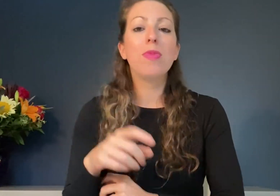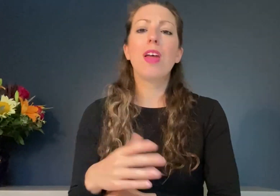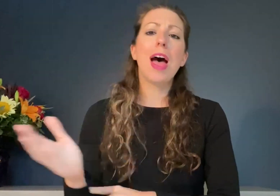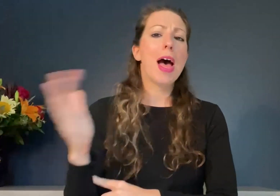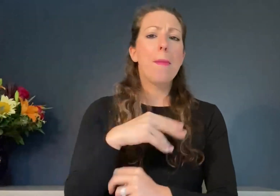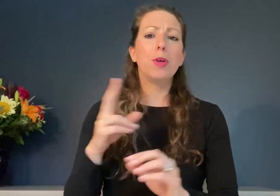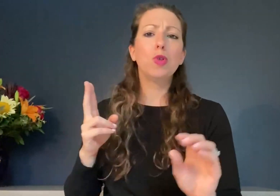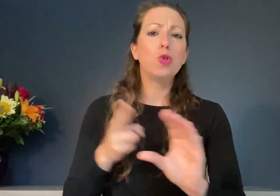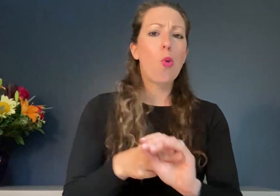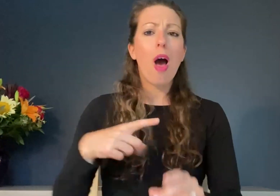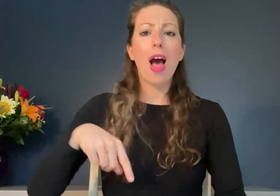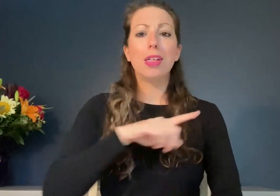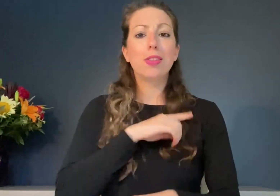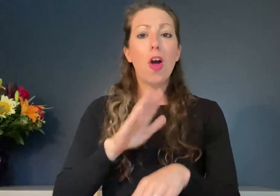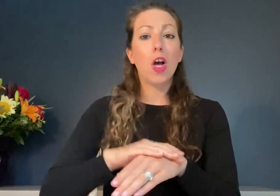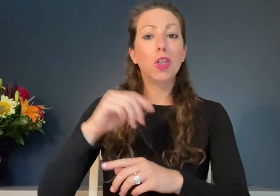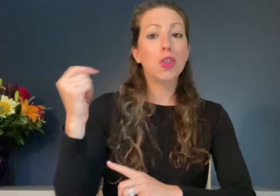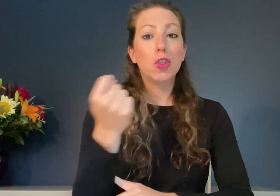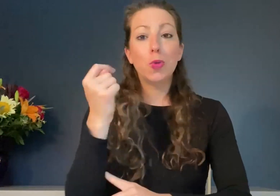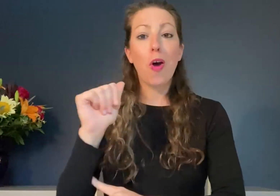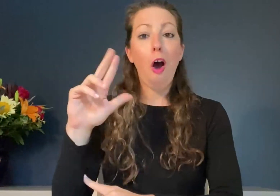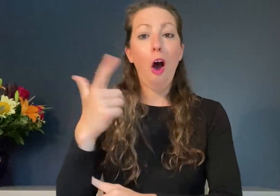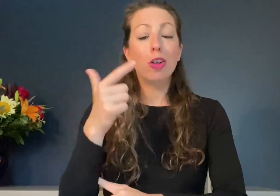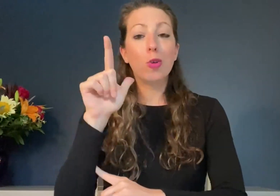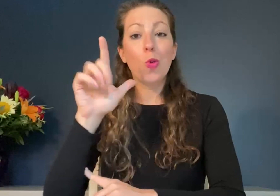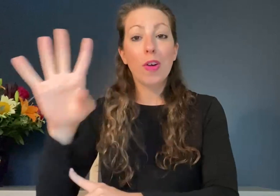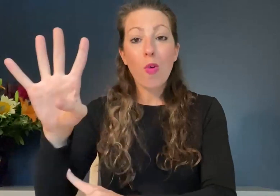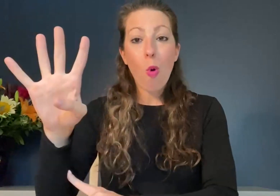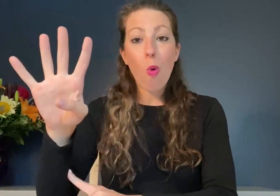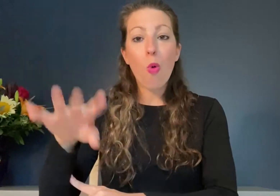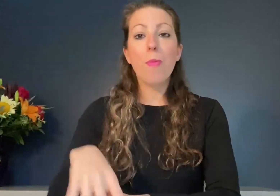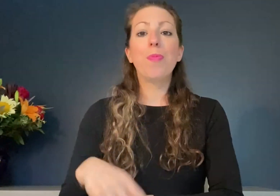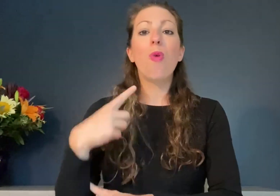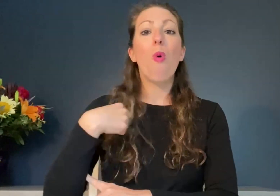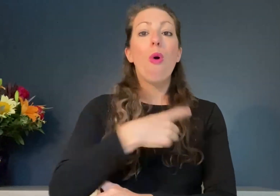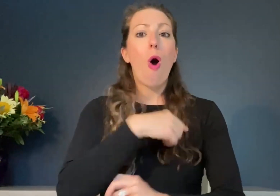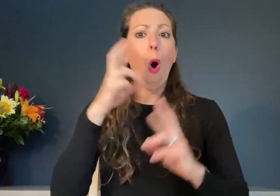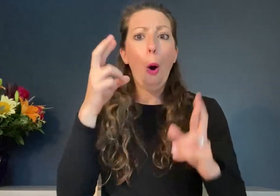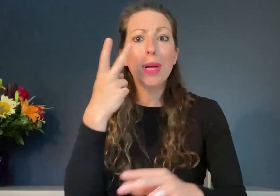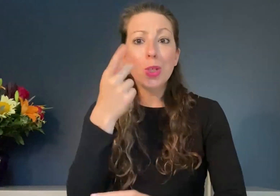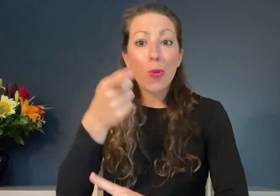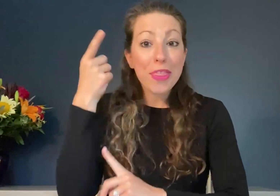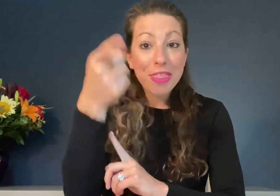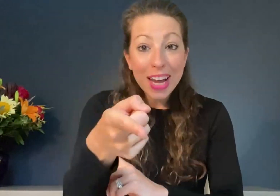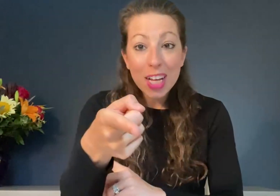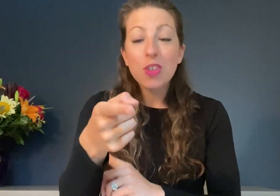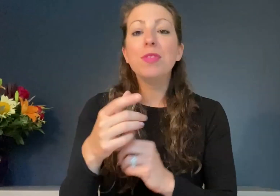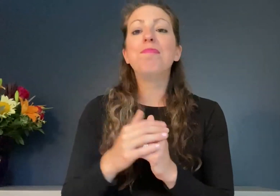Join us on Tuesday August 24th. We hope to see you there!